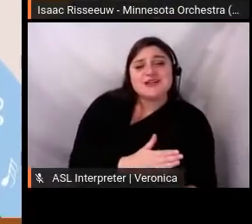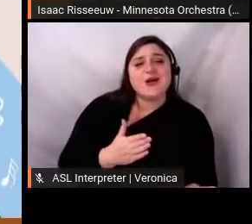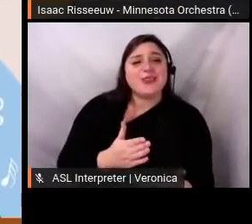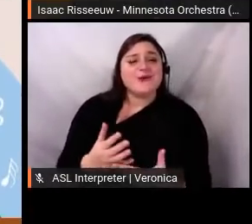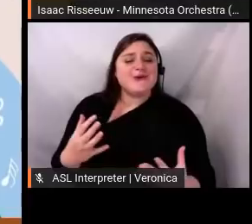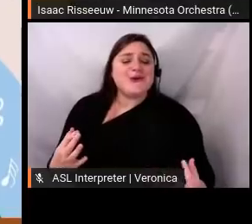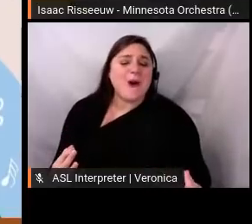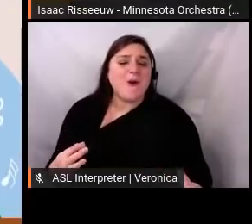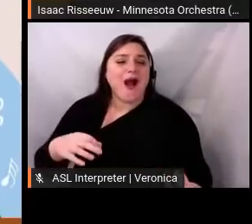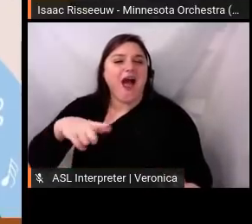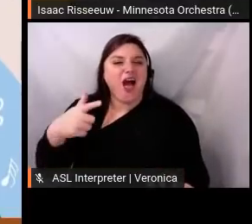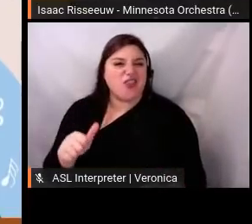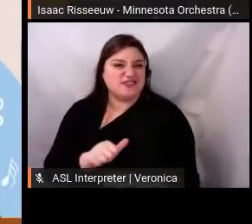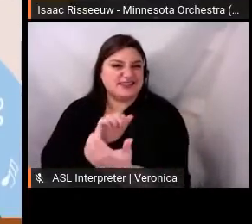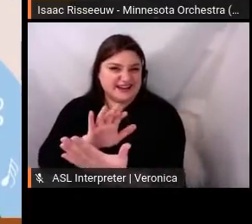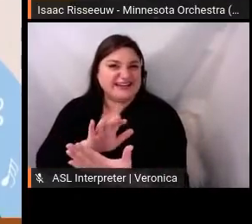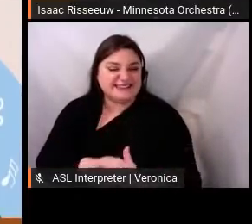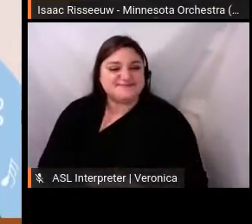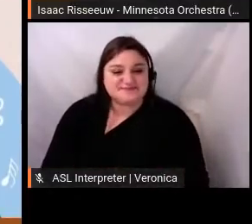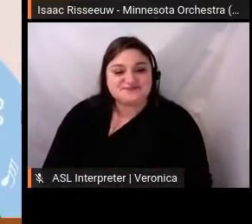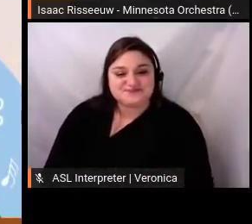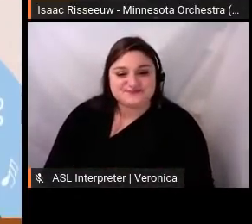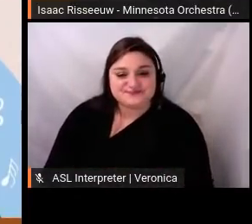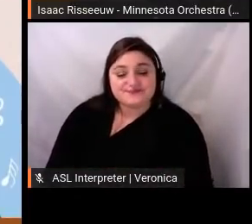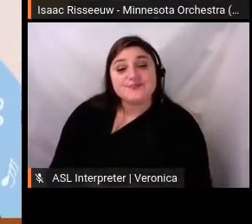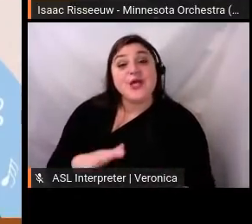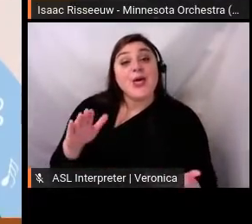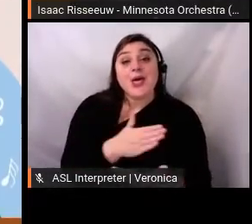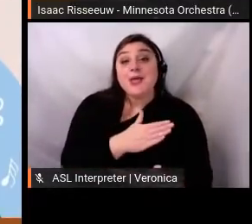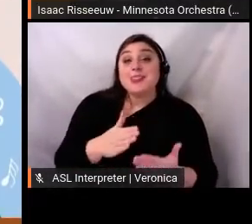In addition, the team worked with musicians to create several resources